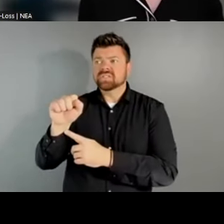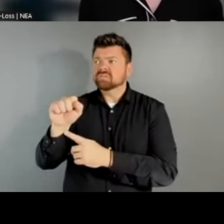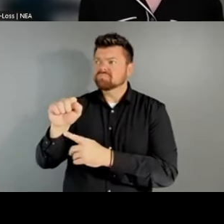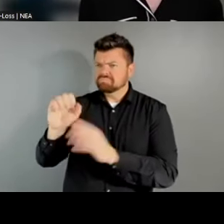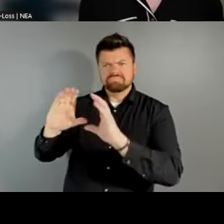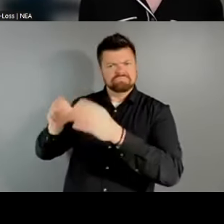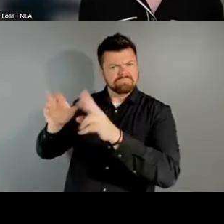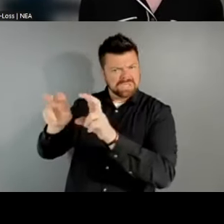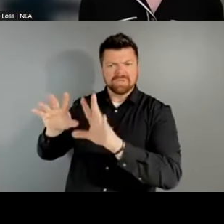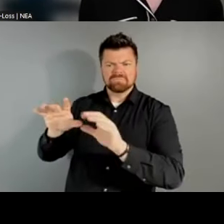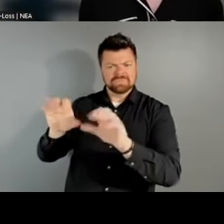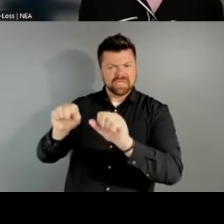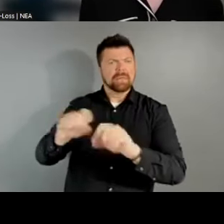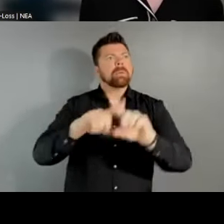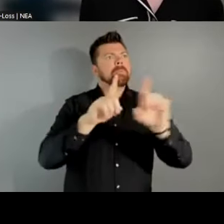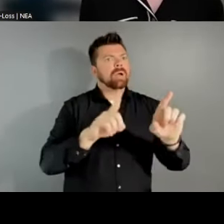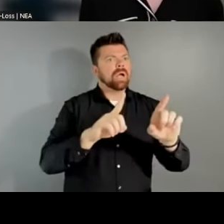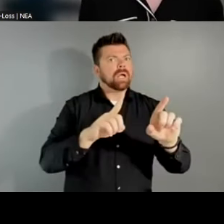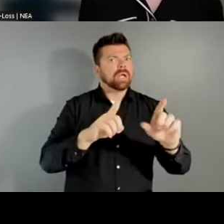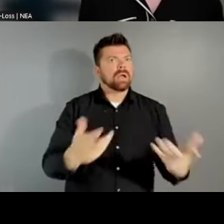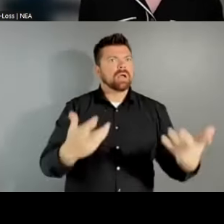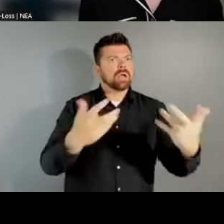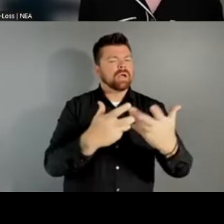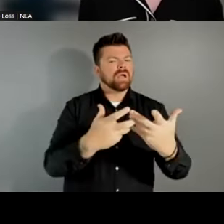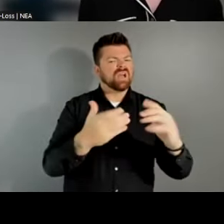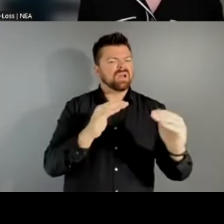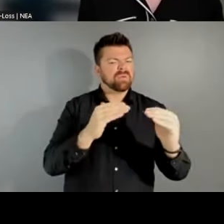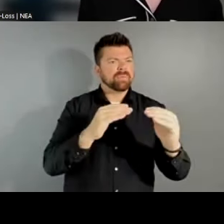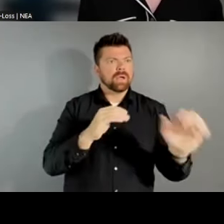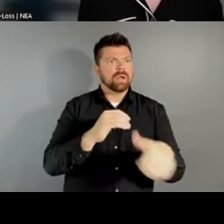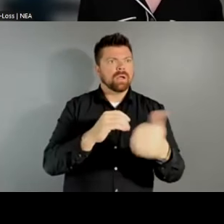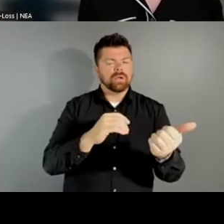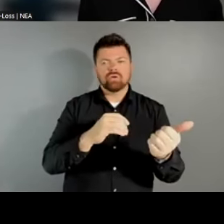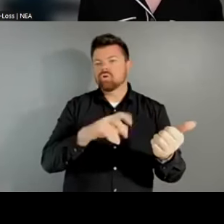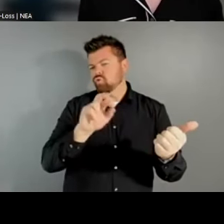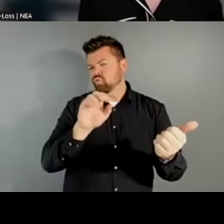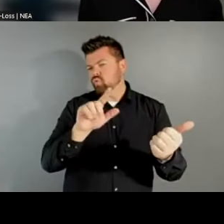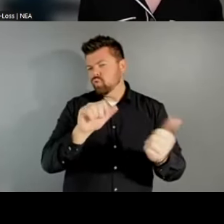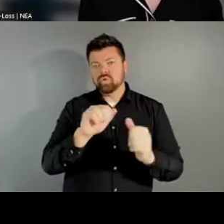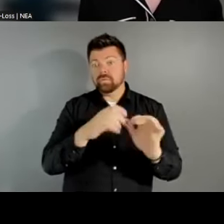rural communities are facing. So, my question is, have you been able to feel the whole of government